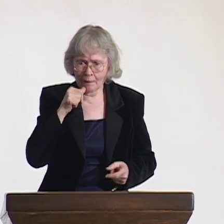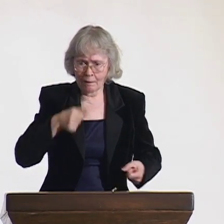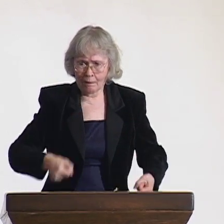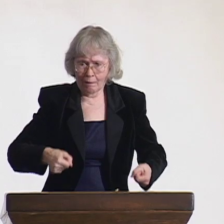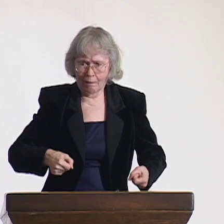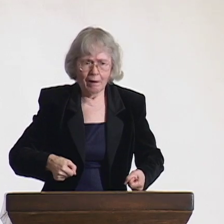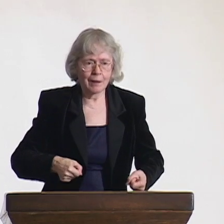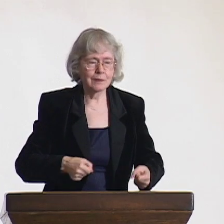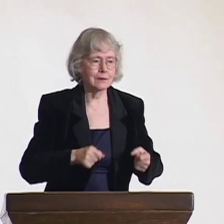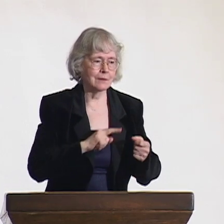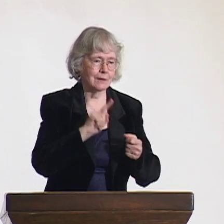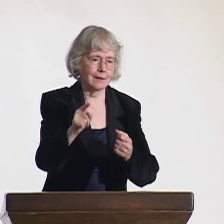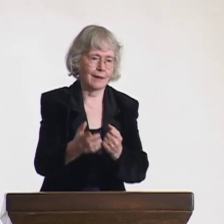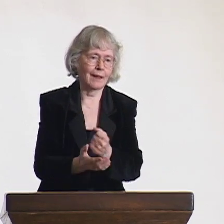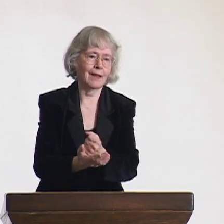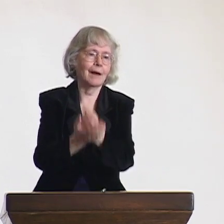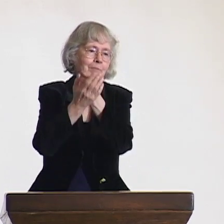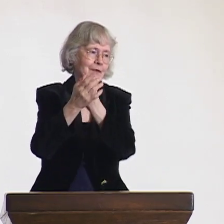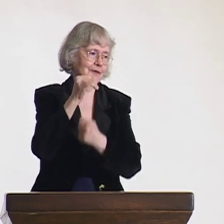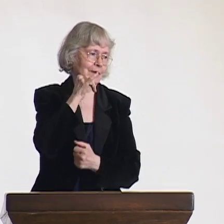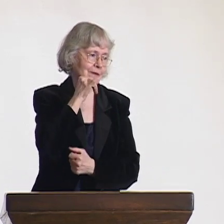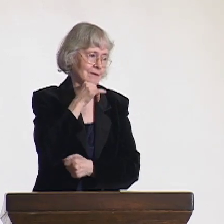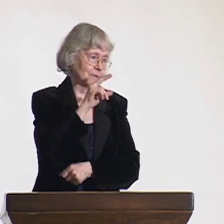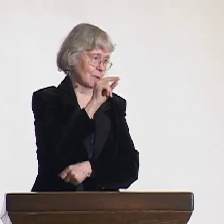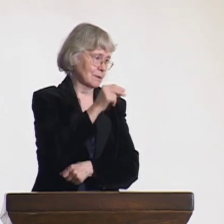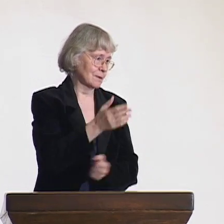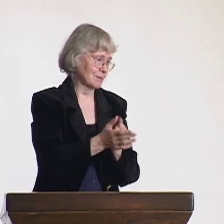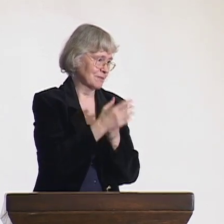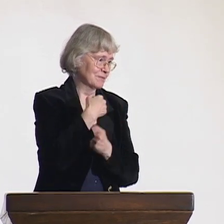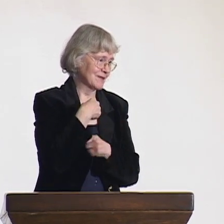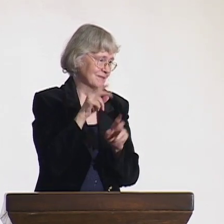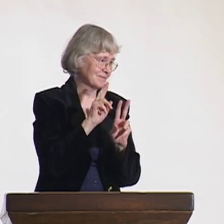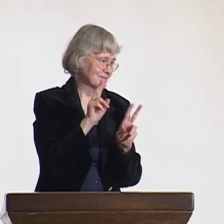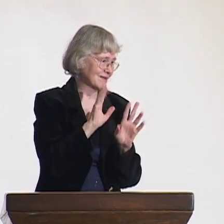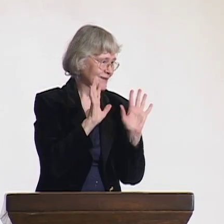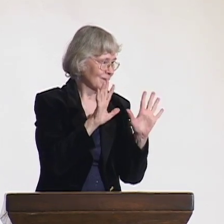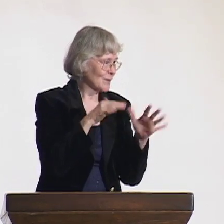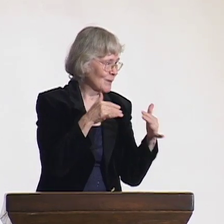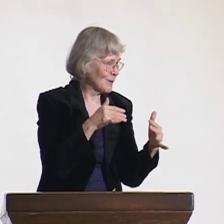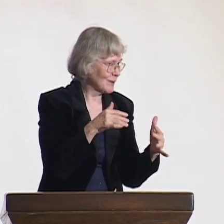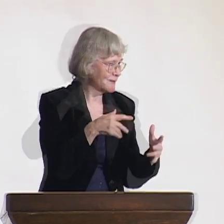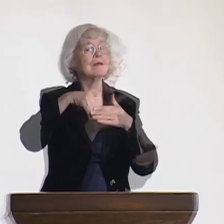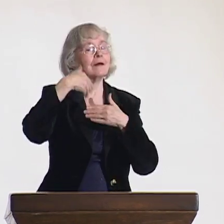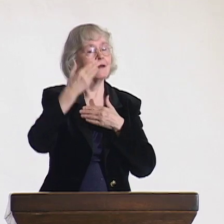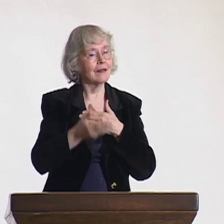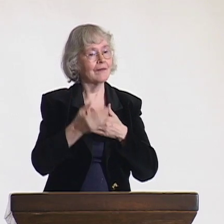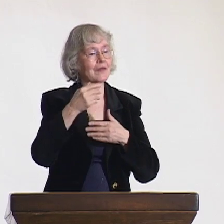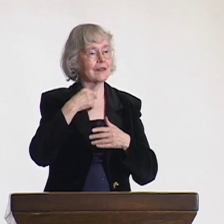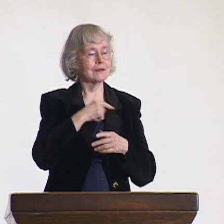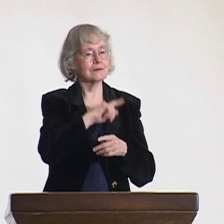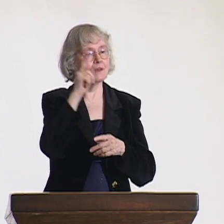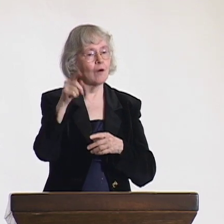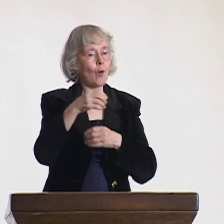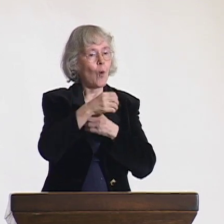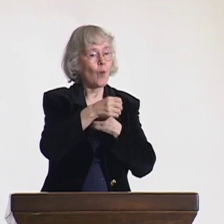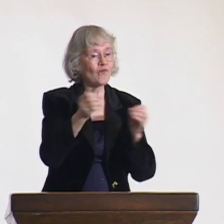When they saw that, they finally went to help him. They would not help me directly. I pondered about it and said nothing.